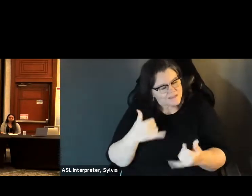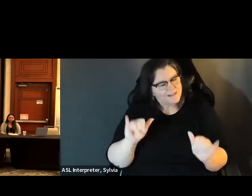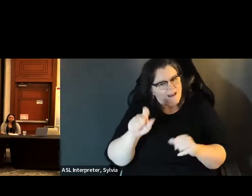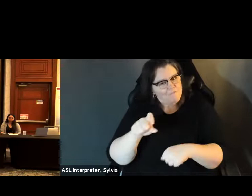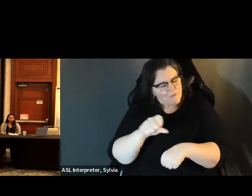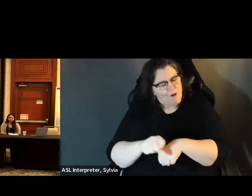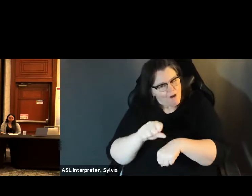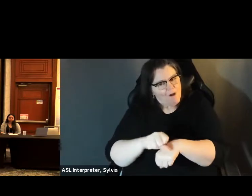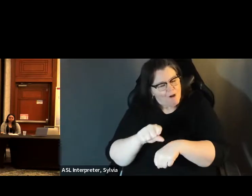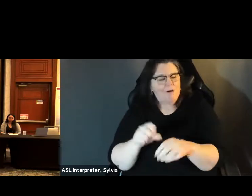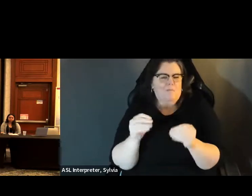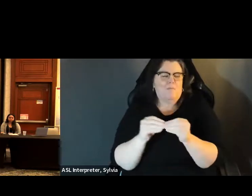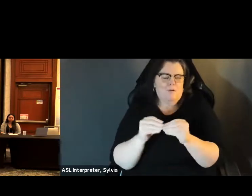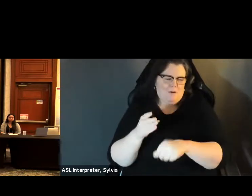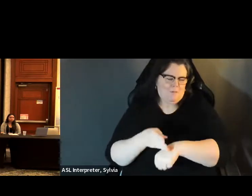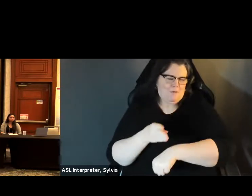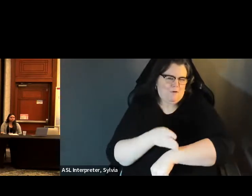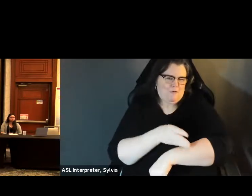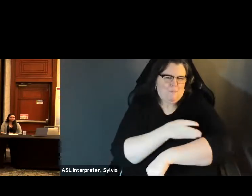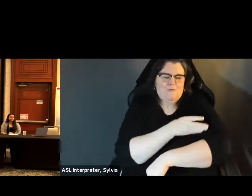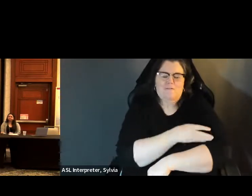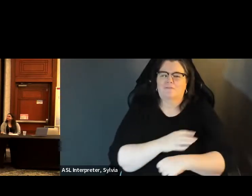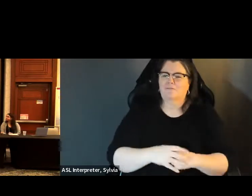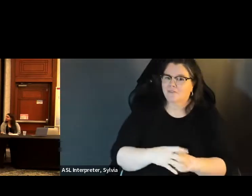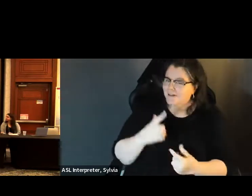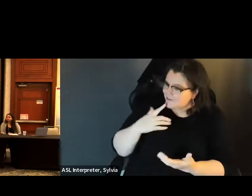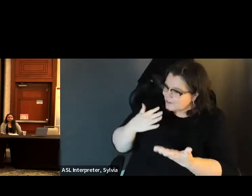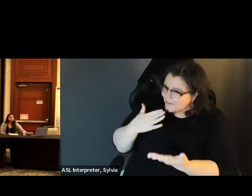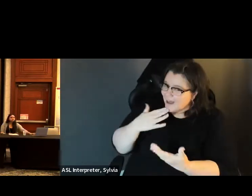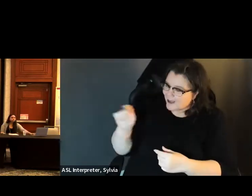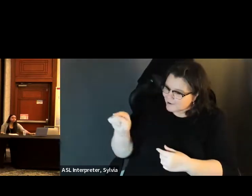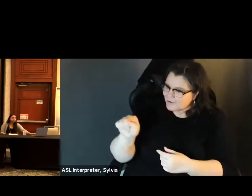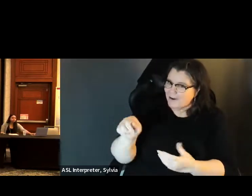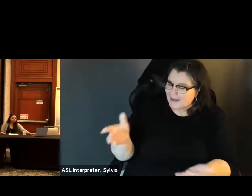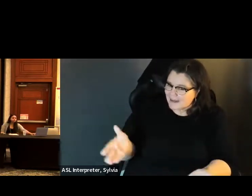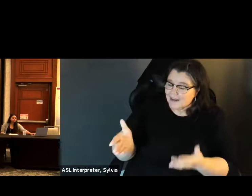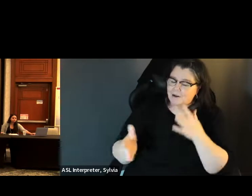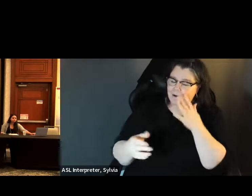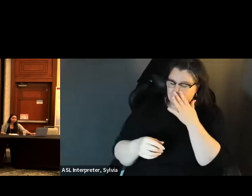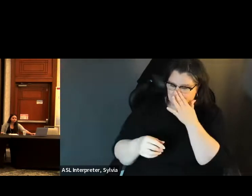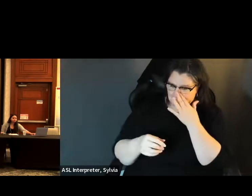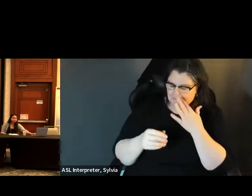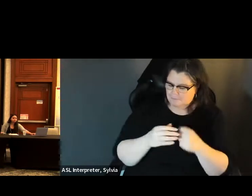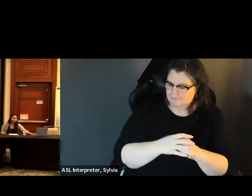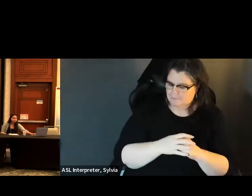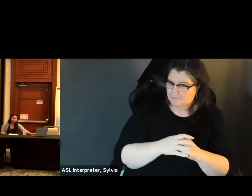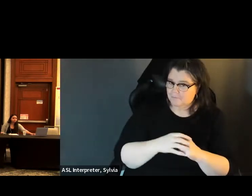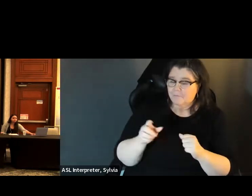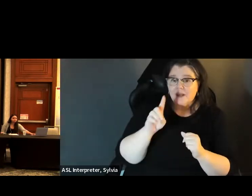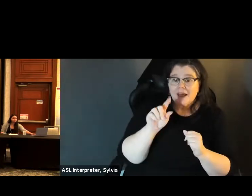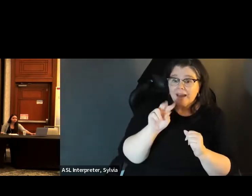So I'm really really happy to be here. Thank you. really, really happy to be here. Thank you. » Yes, it's an honor to have Yes, it's an honor to have each of you here, and for our folks that are on line.